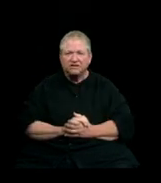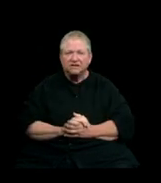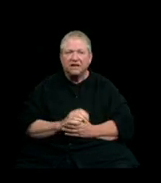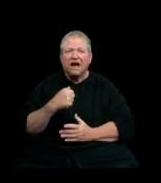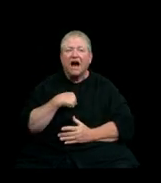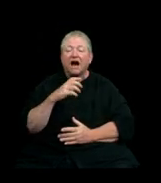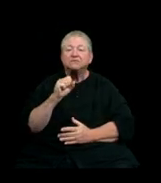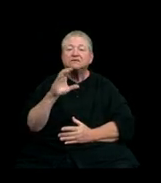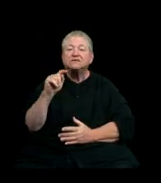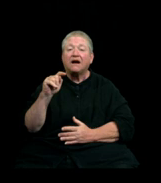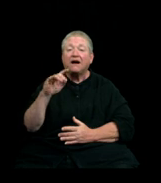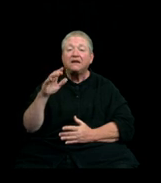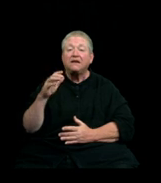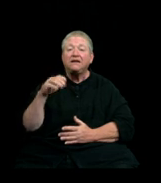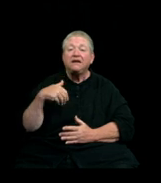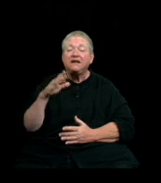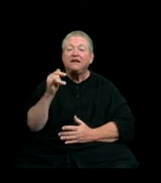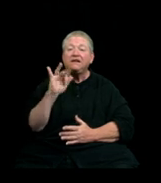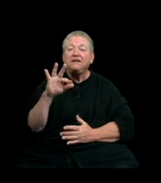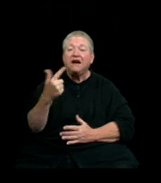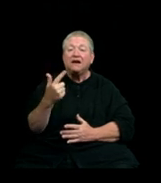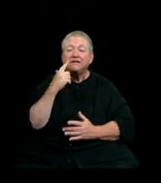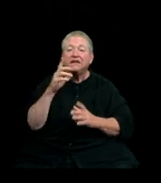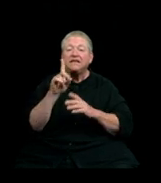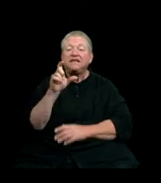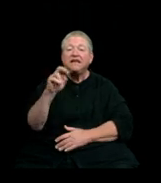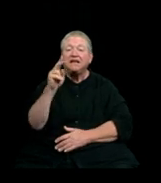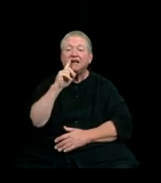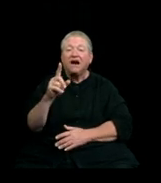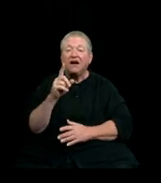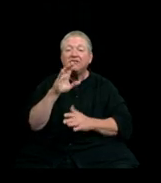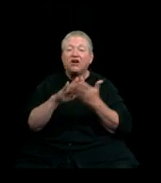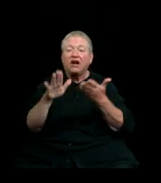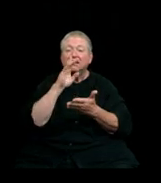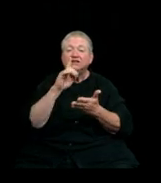I am Scott Young, the Dean of the College of Business and Economics. You've made it through this really weird time